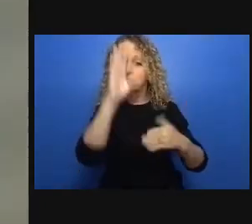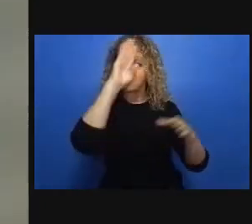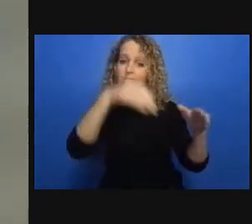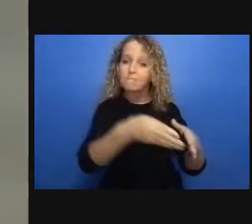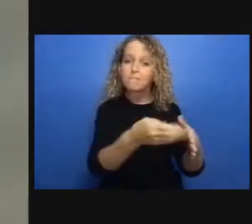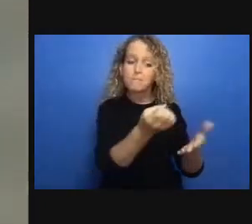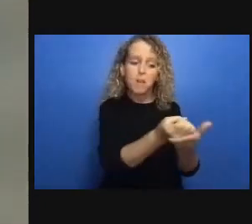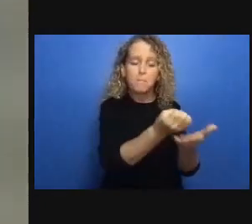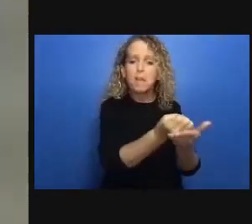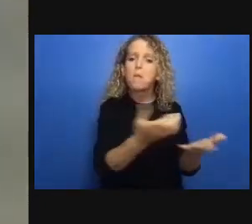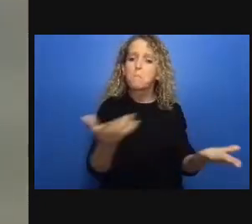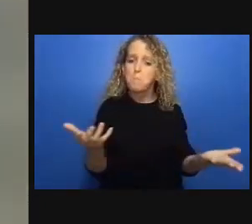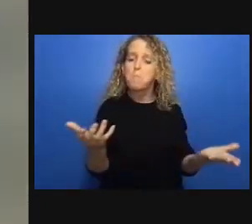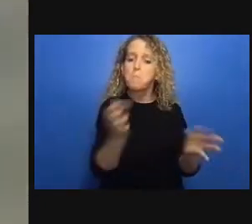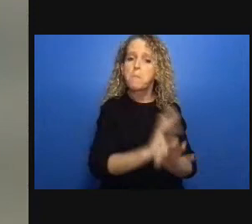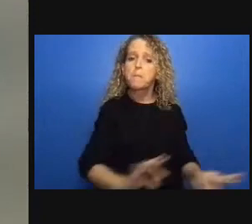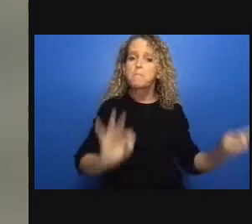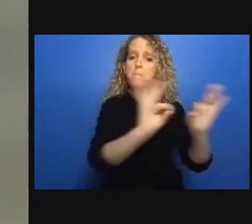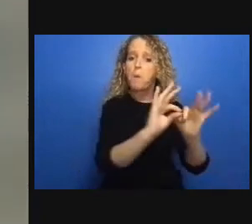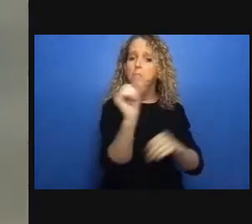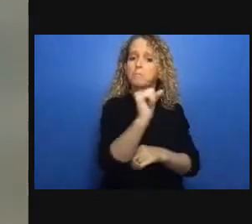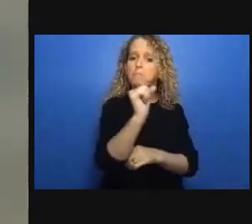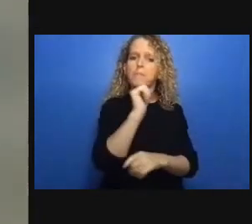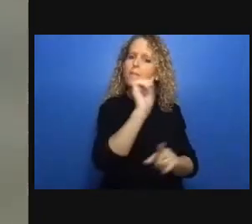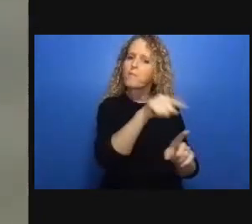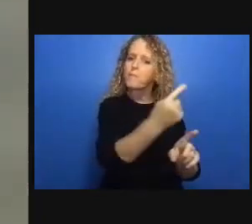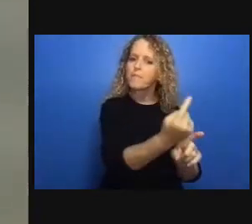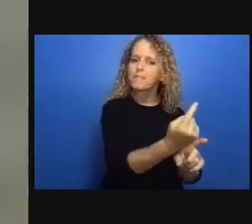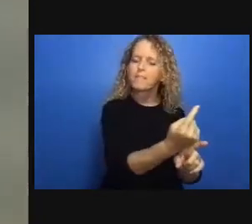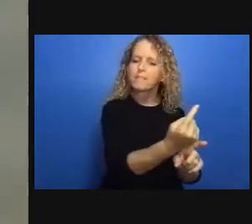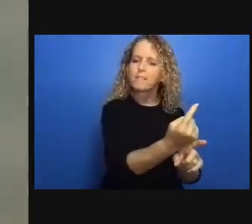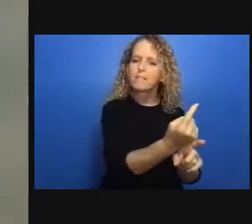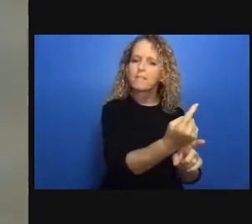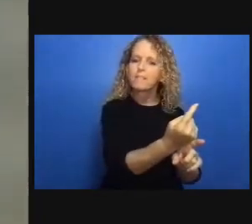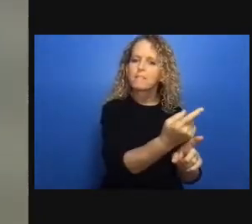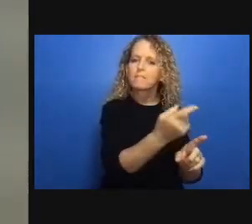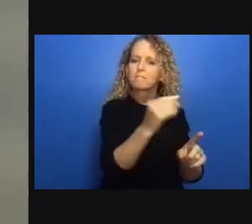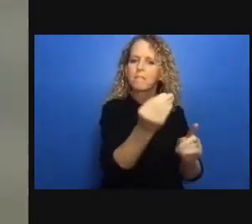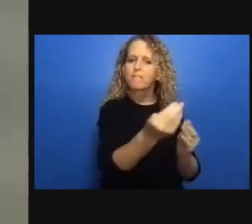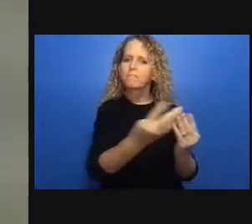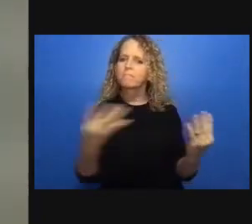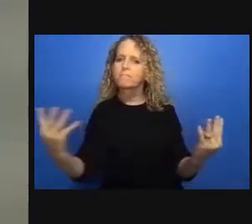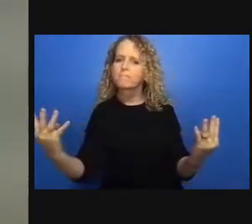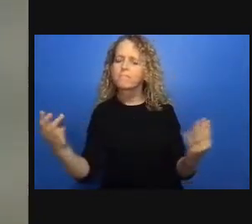health professionals academics and community organizers and we also interviews various